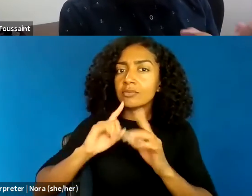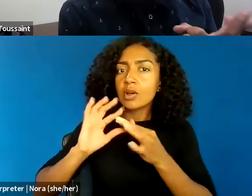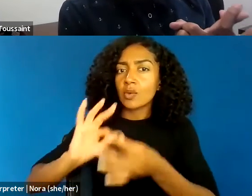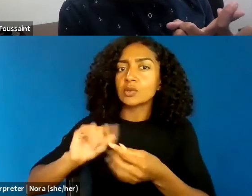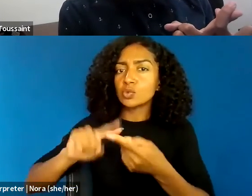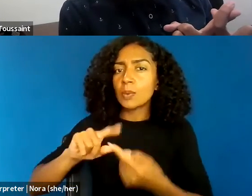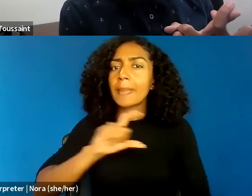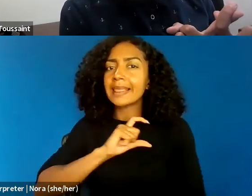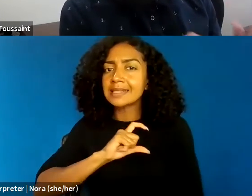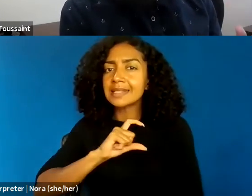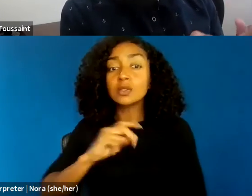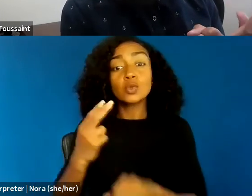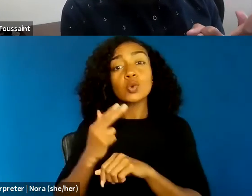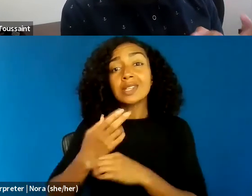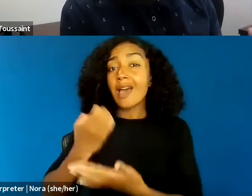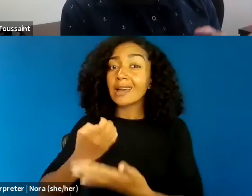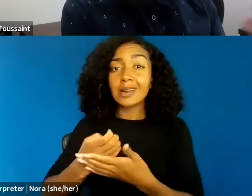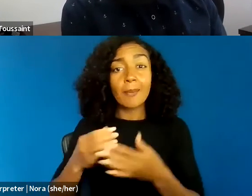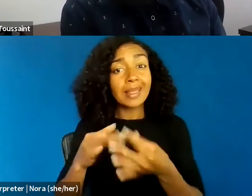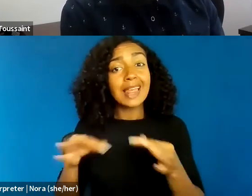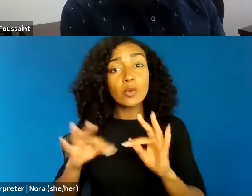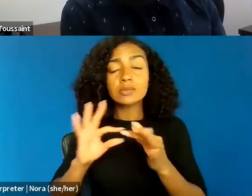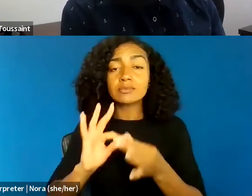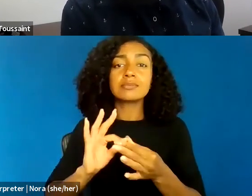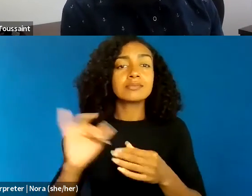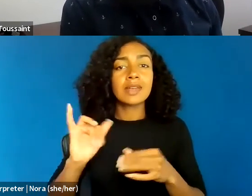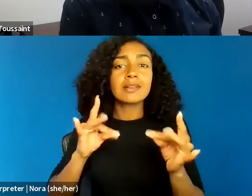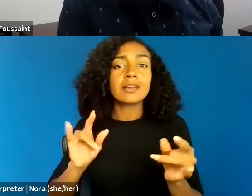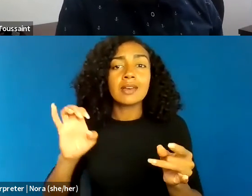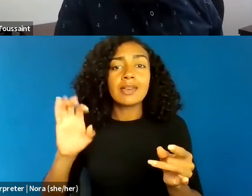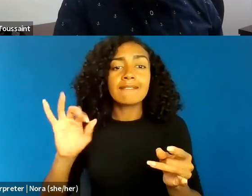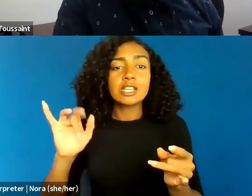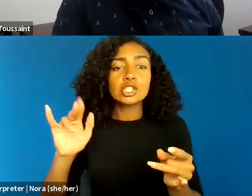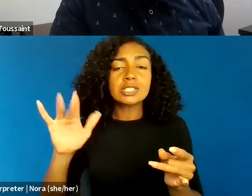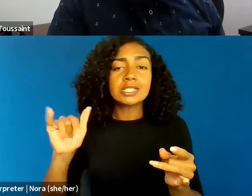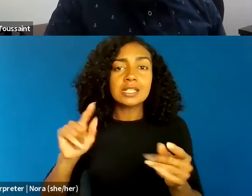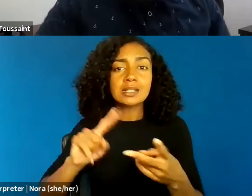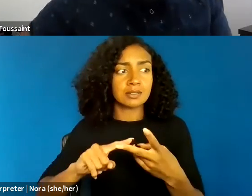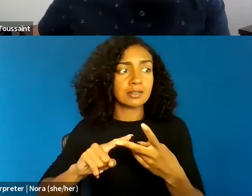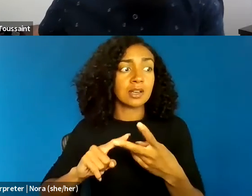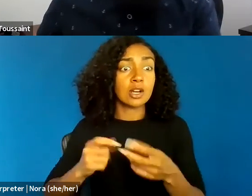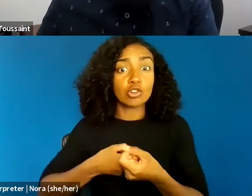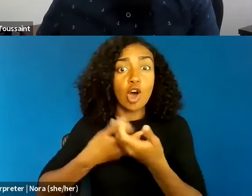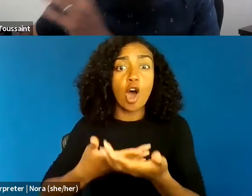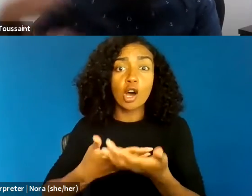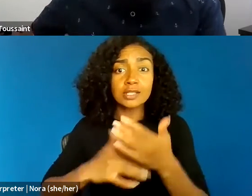cost maximization or minimization. And there are other conceptions